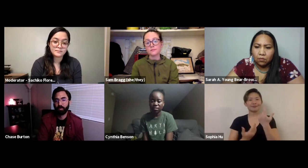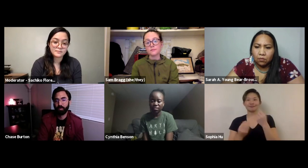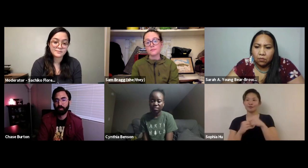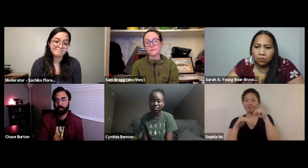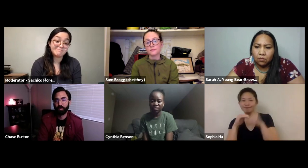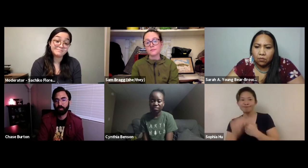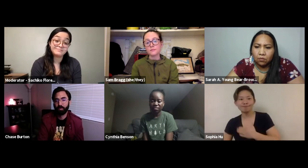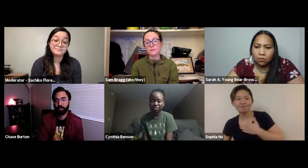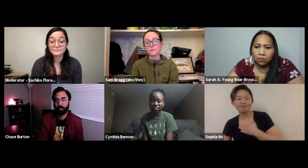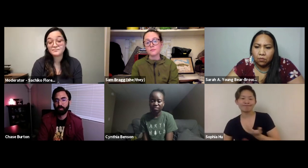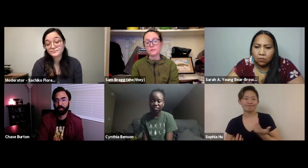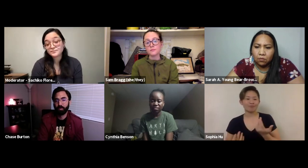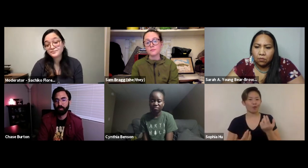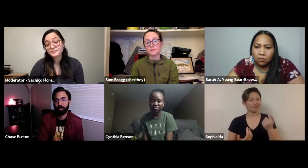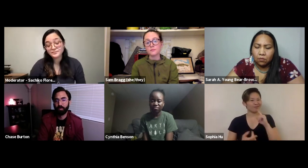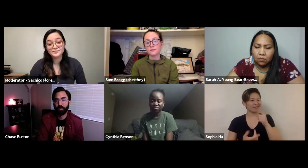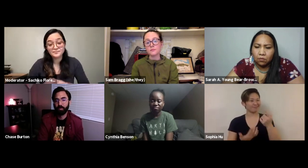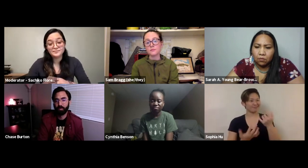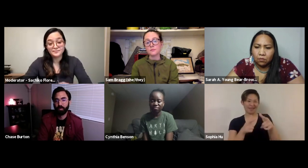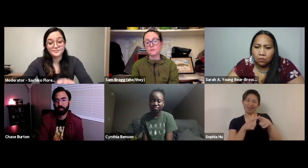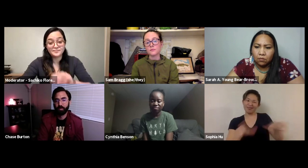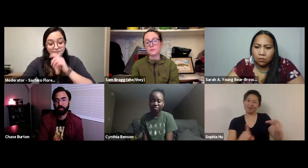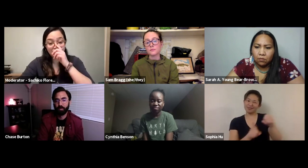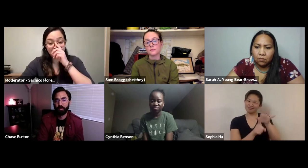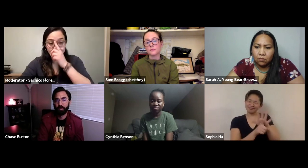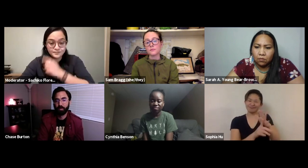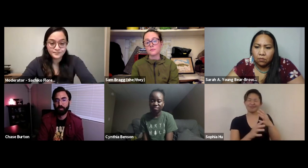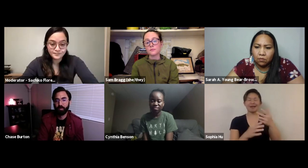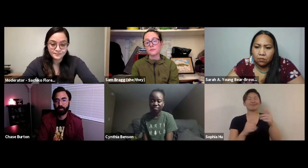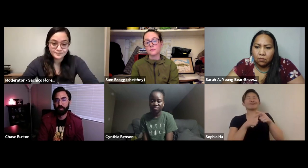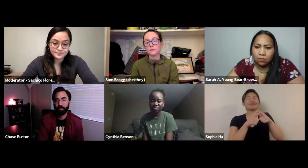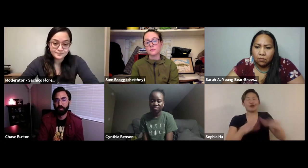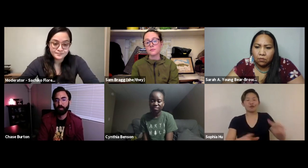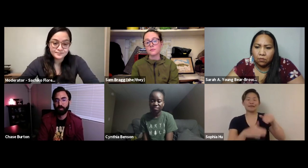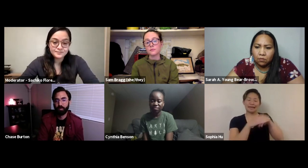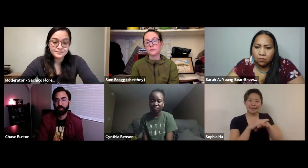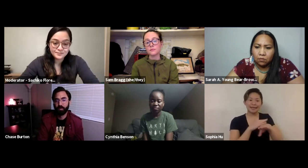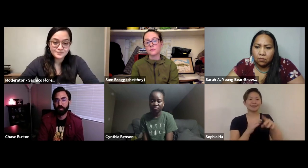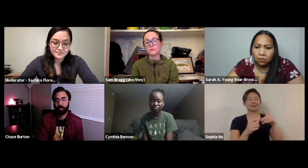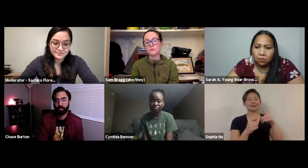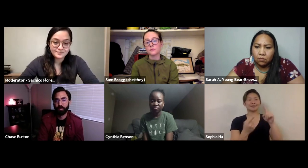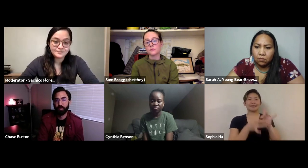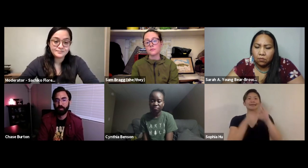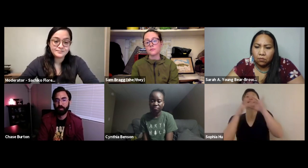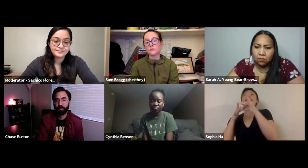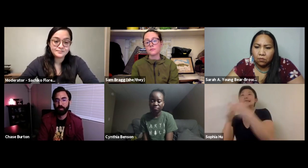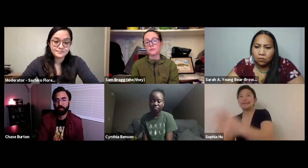access to enjoy camping and learn more about environmental issues. I think language access